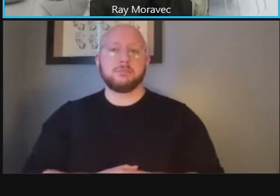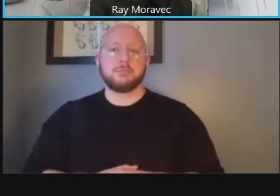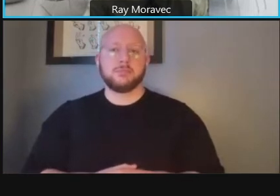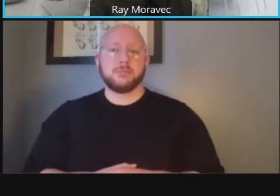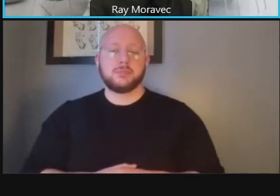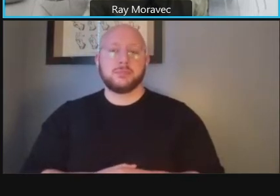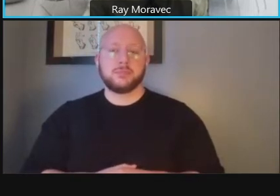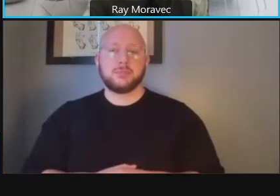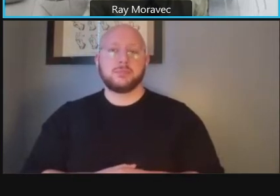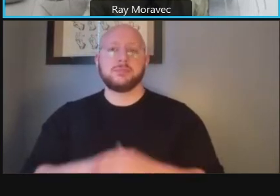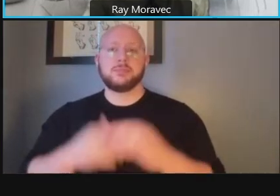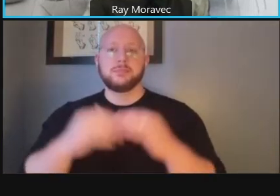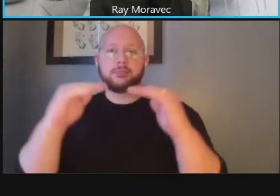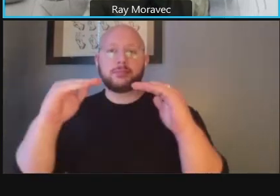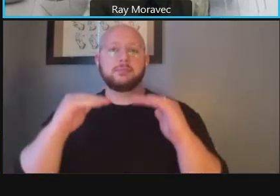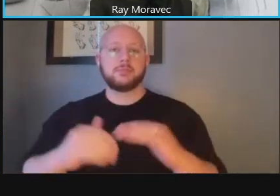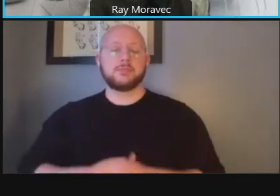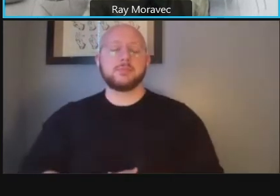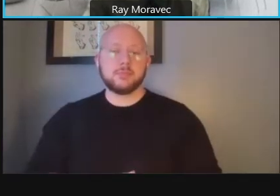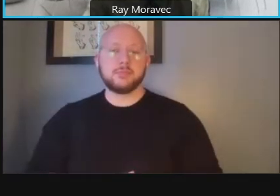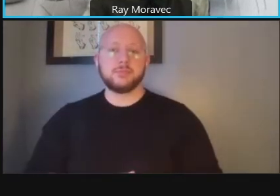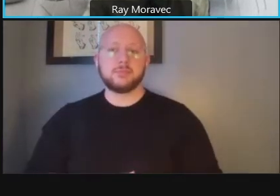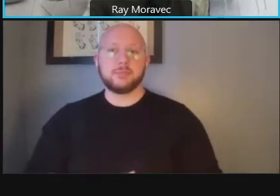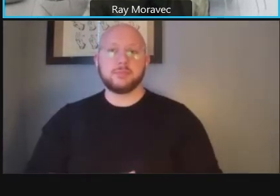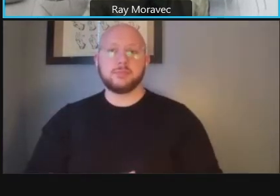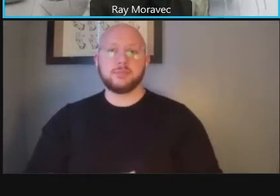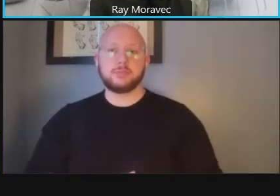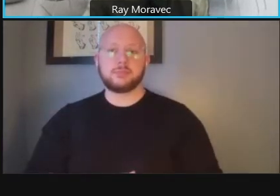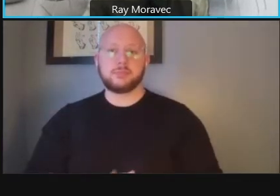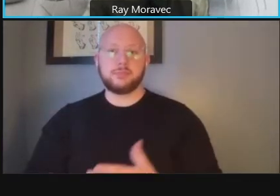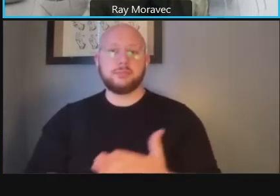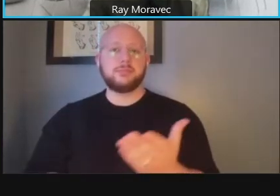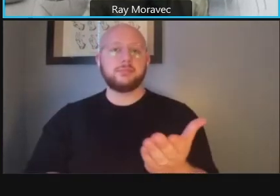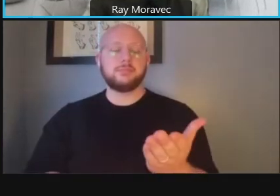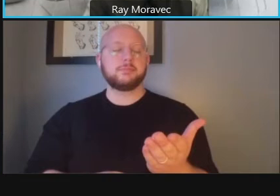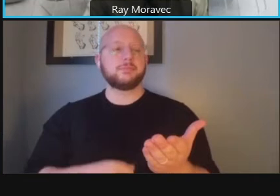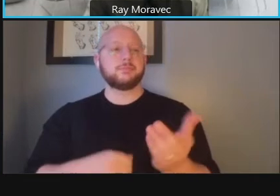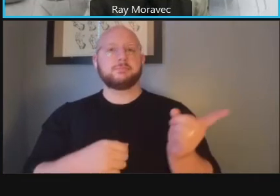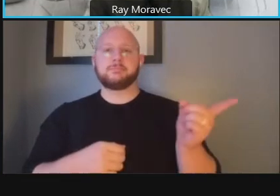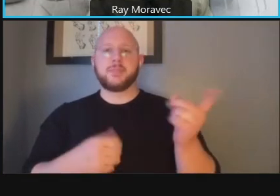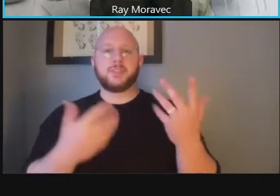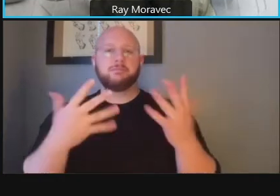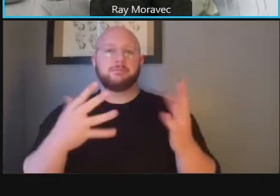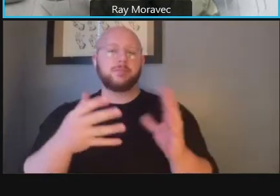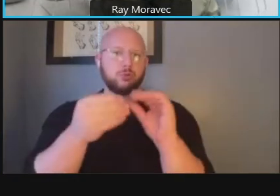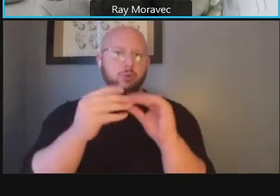go to the next slide as ted mentioned also along connecticut we are looking